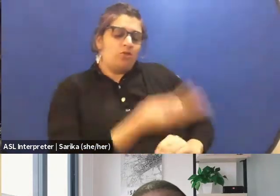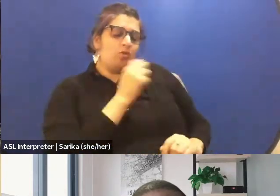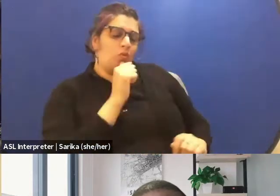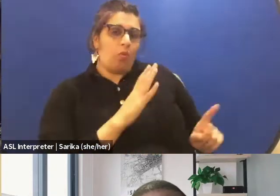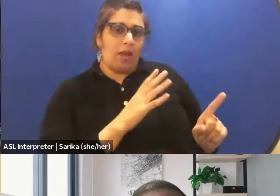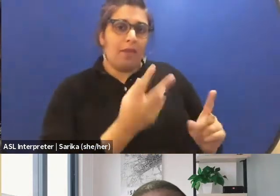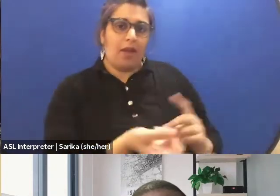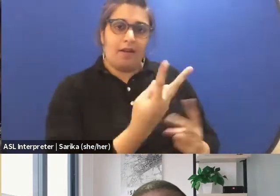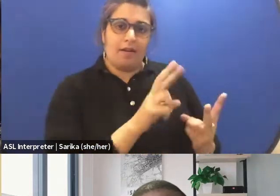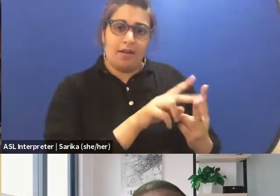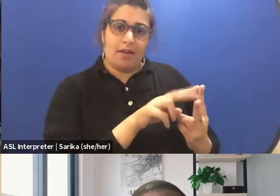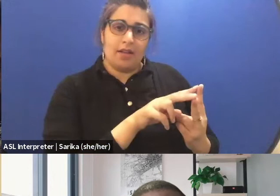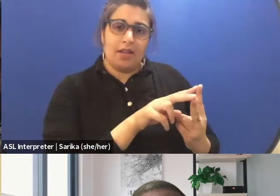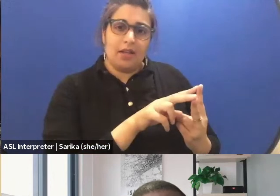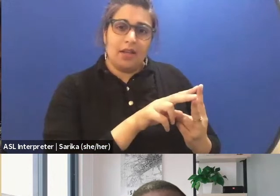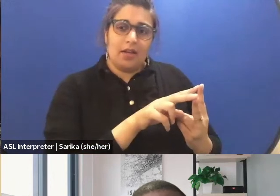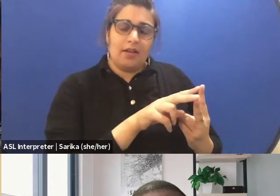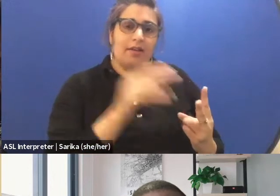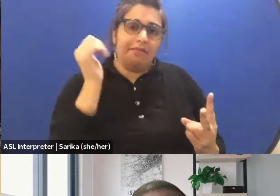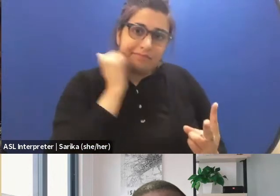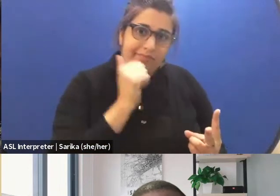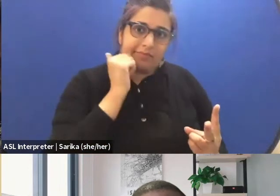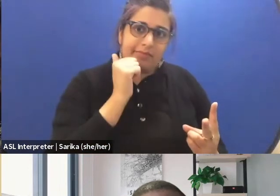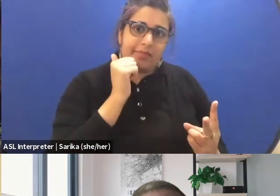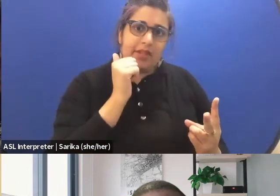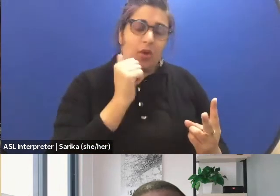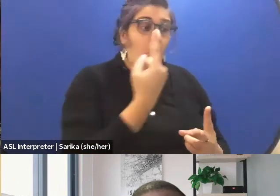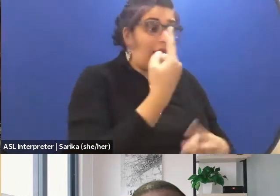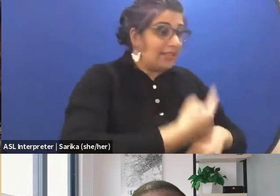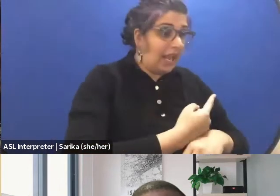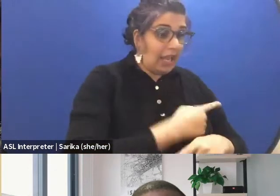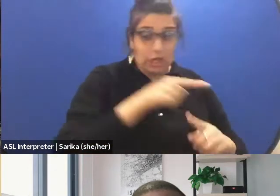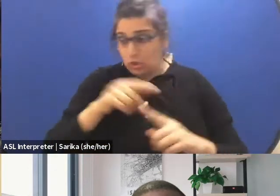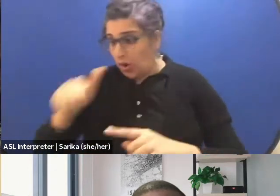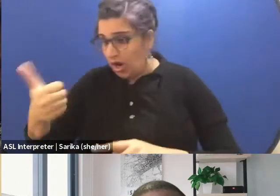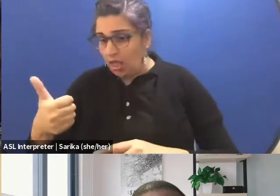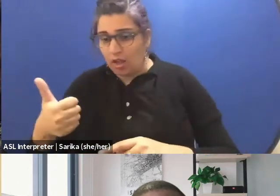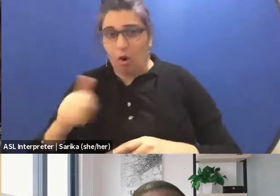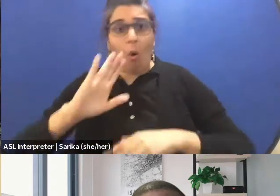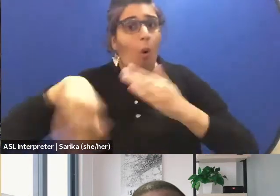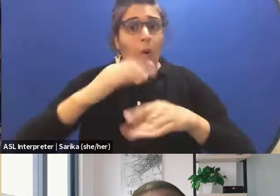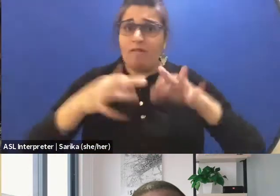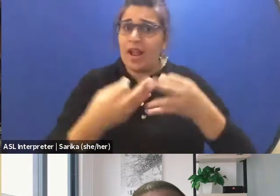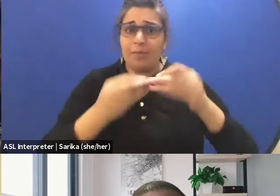from one day to another, they lost all their family. They are alone in the world